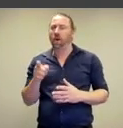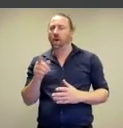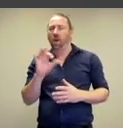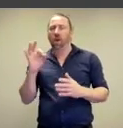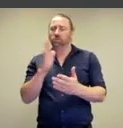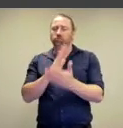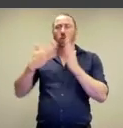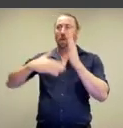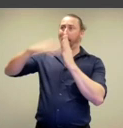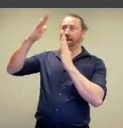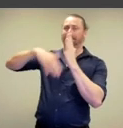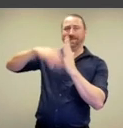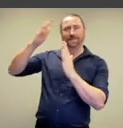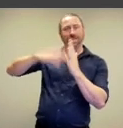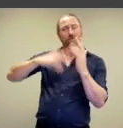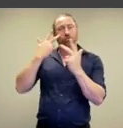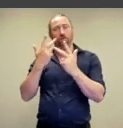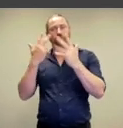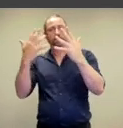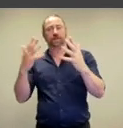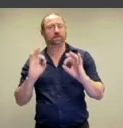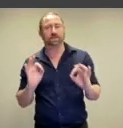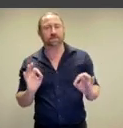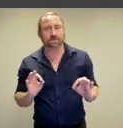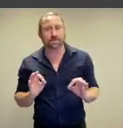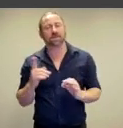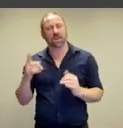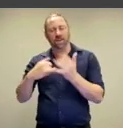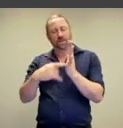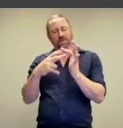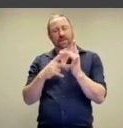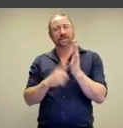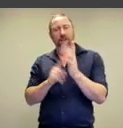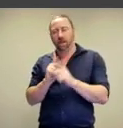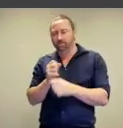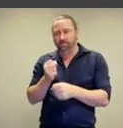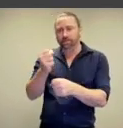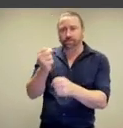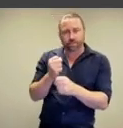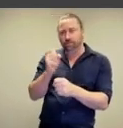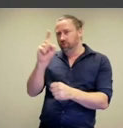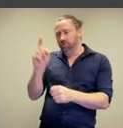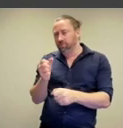mouth so these are not traditional ways